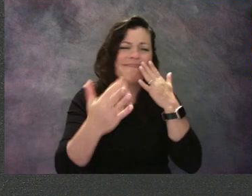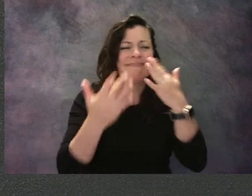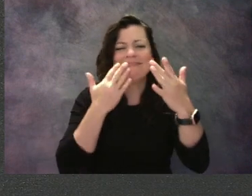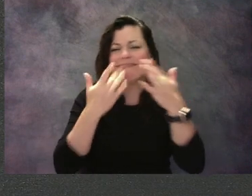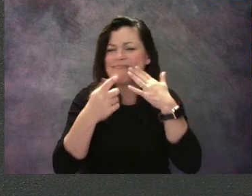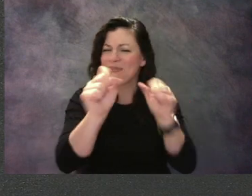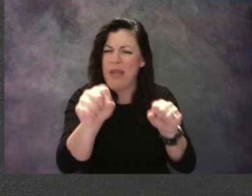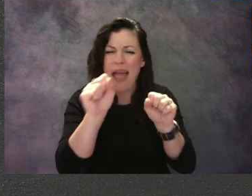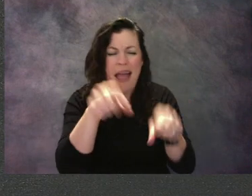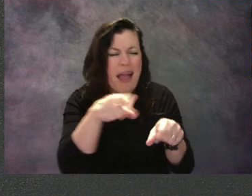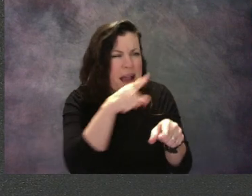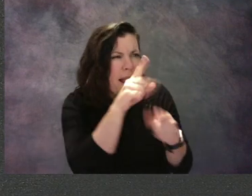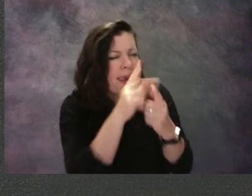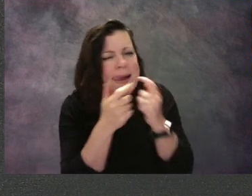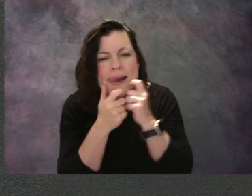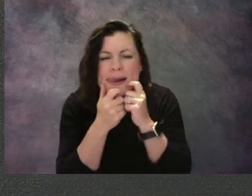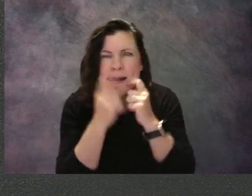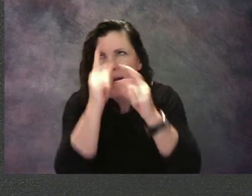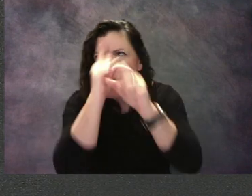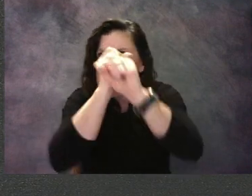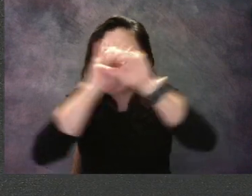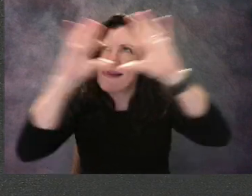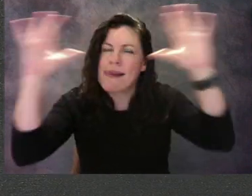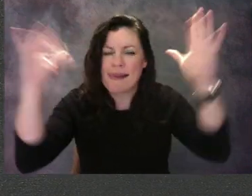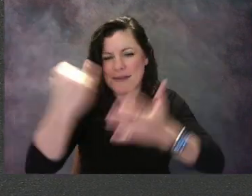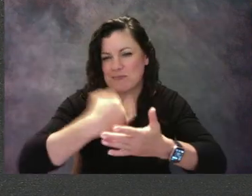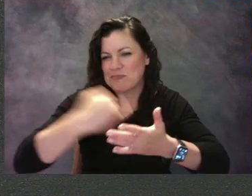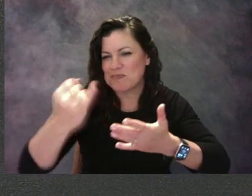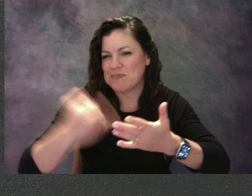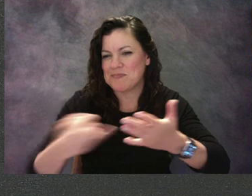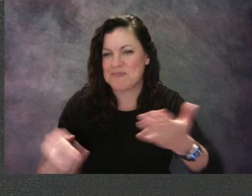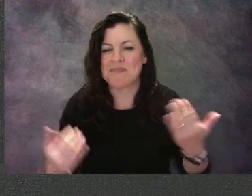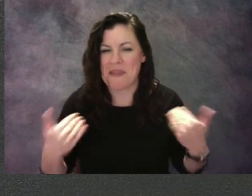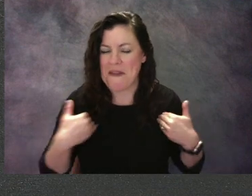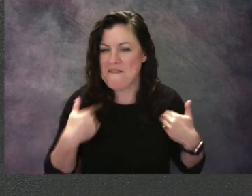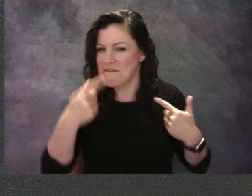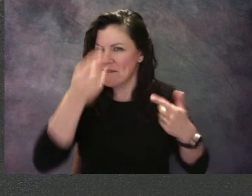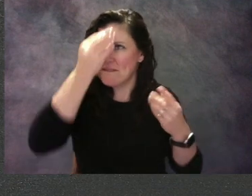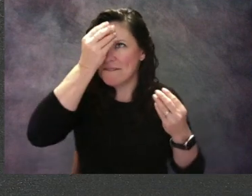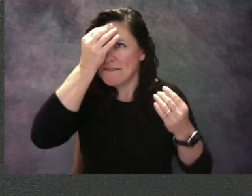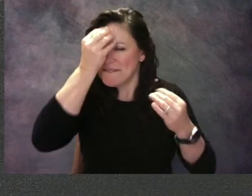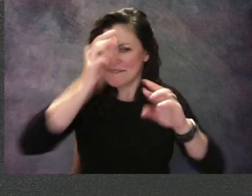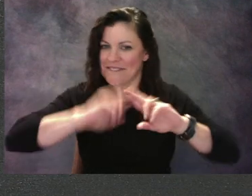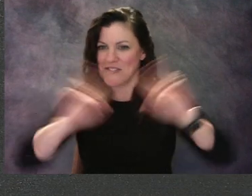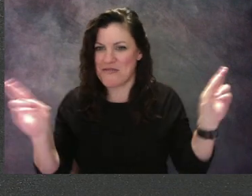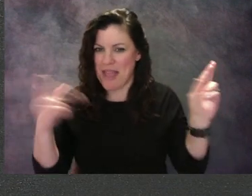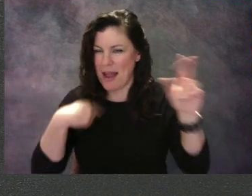You see all those? I've got some ideas brewing in my head. I think I'm ready to get started.